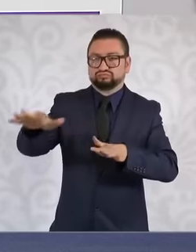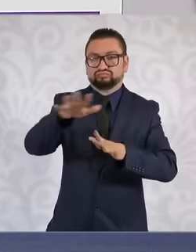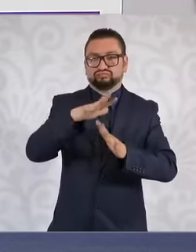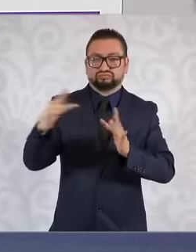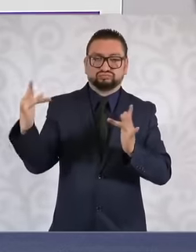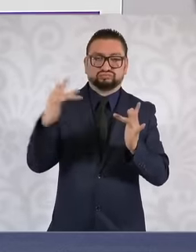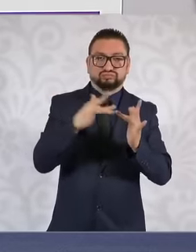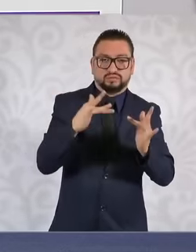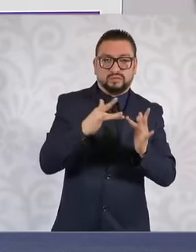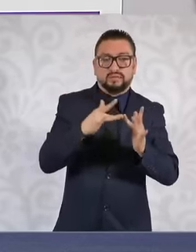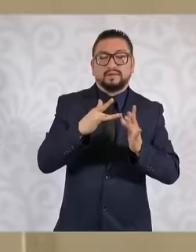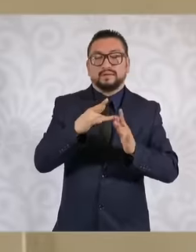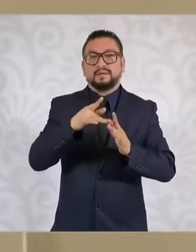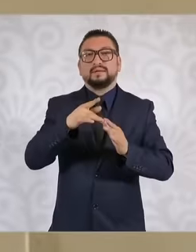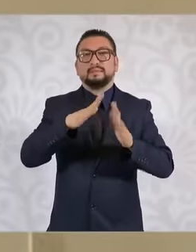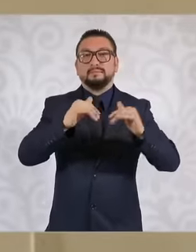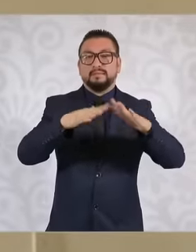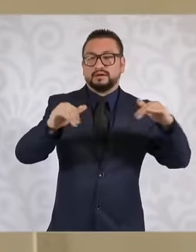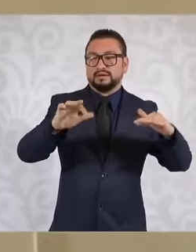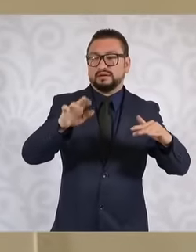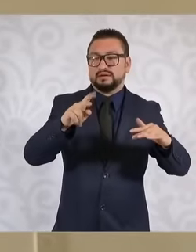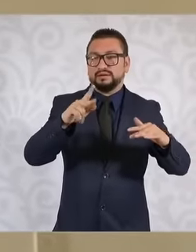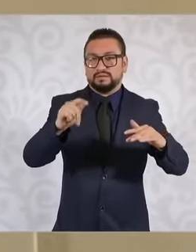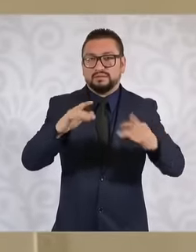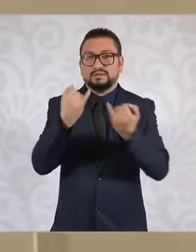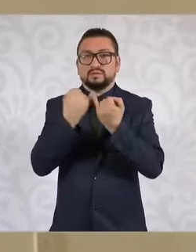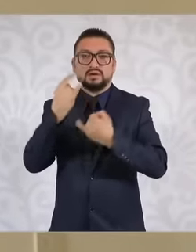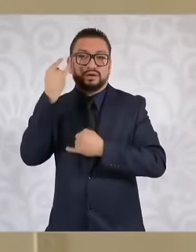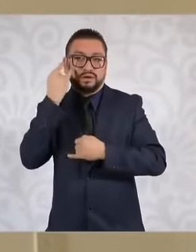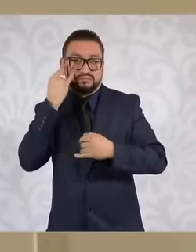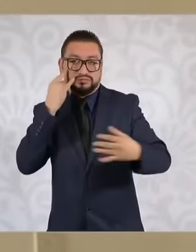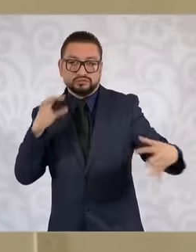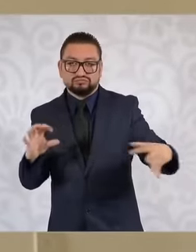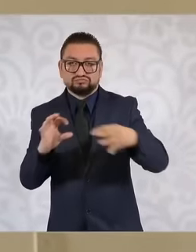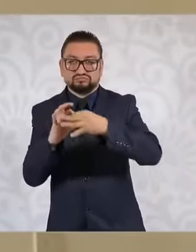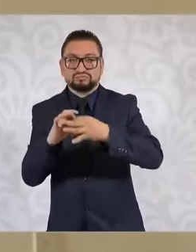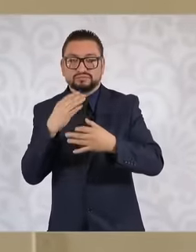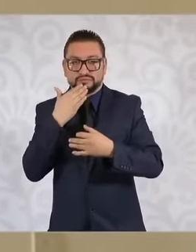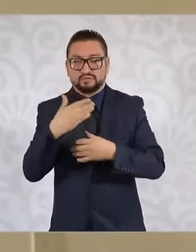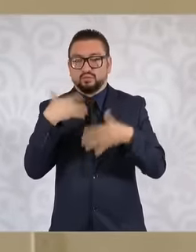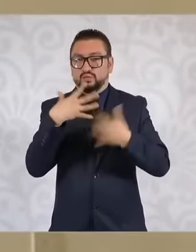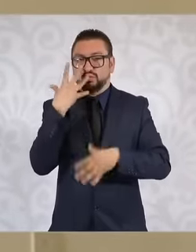Caribbean Sea with the petenes of Campeche, that is a wonderful thing and of course we are going